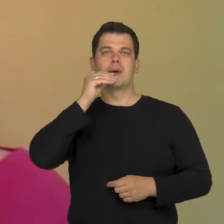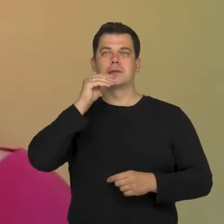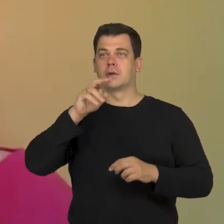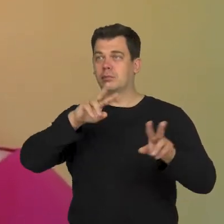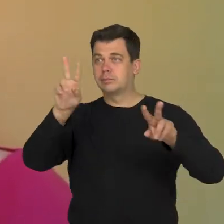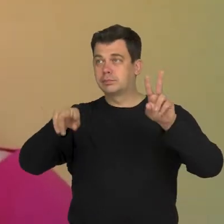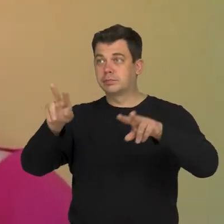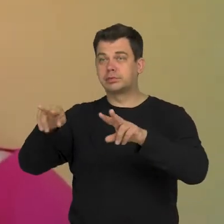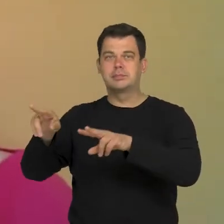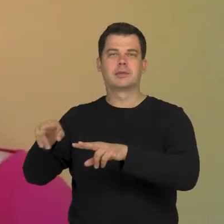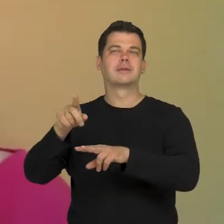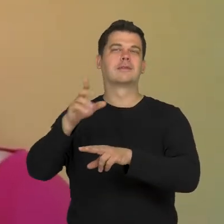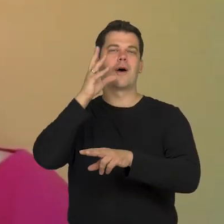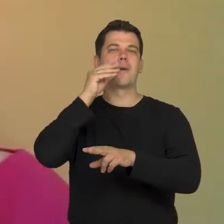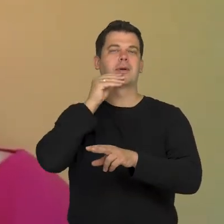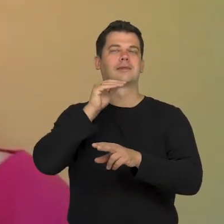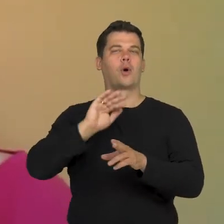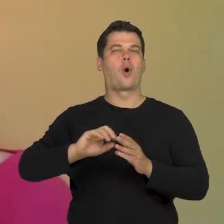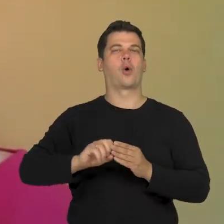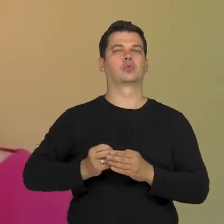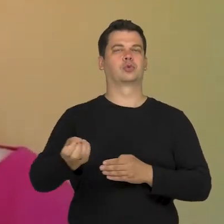meaning the rejected images.